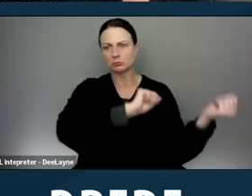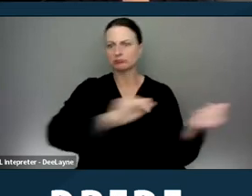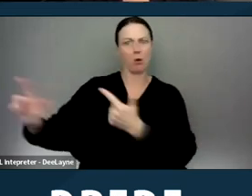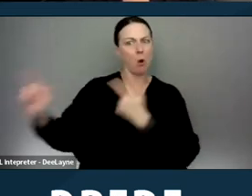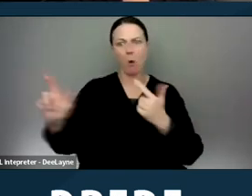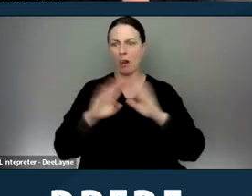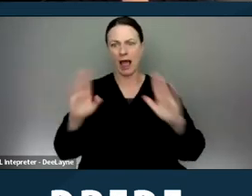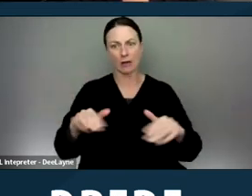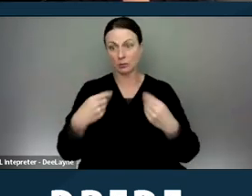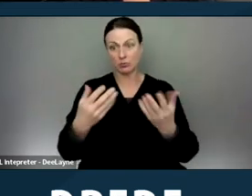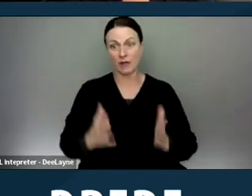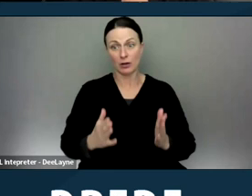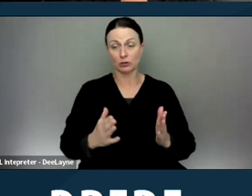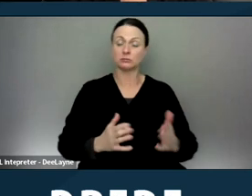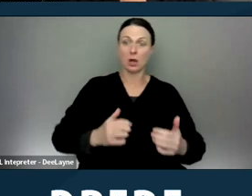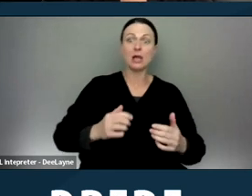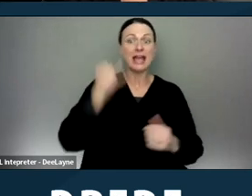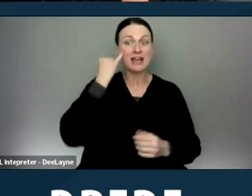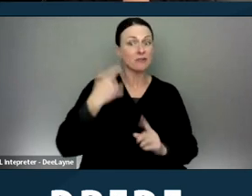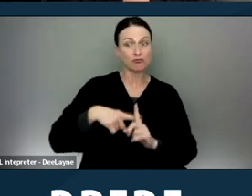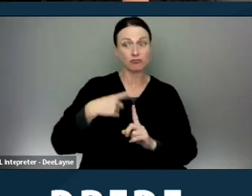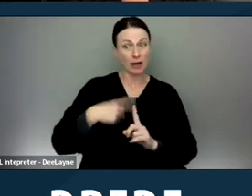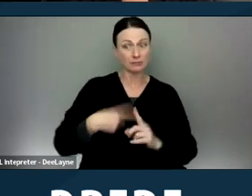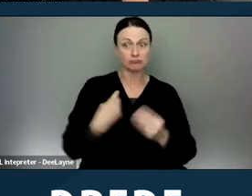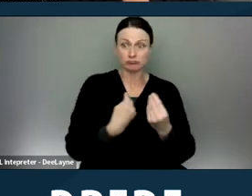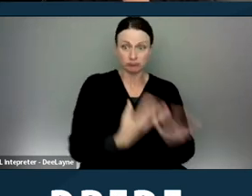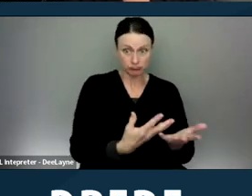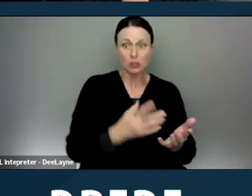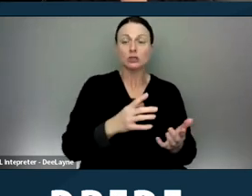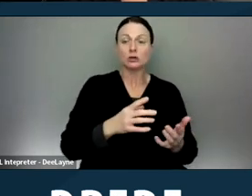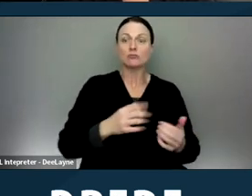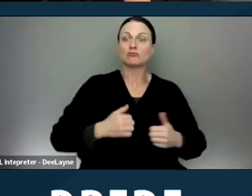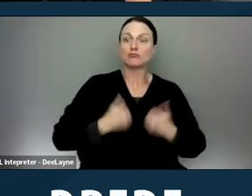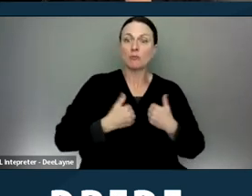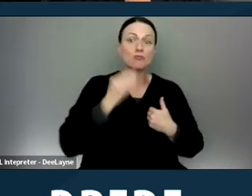who rent residential properties in California. Now this would include rental